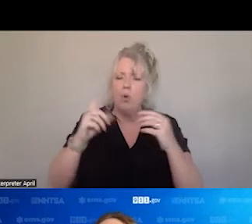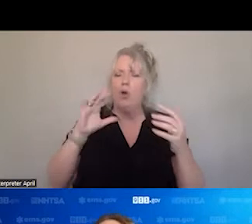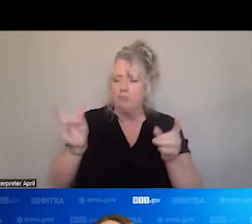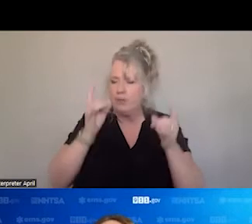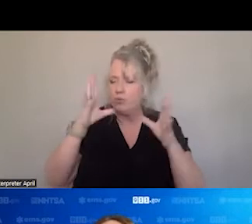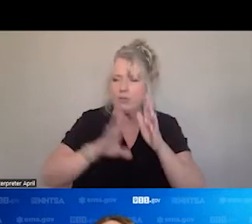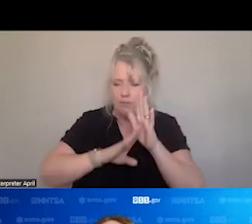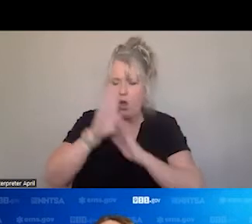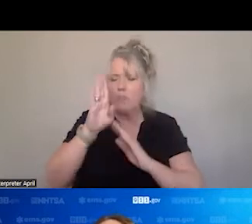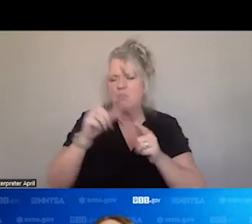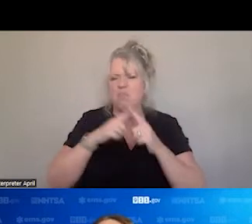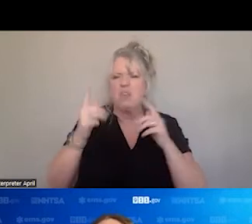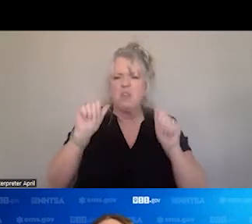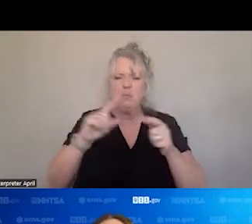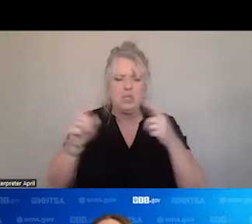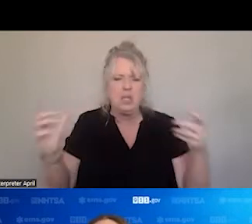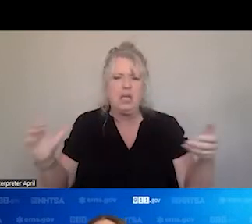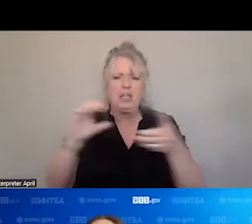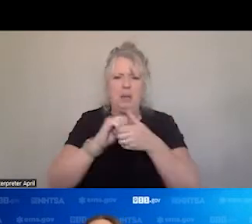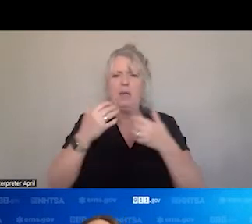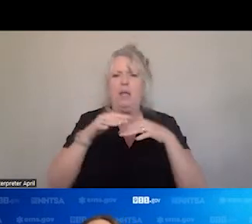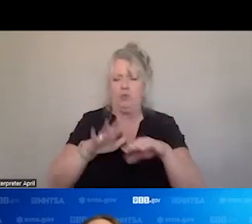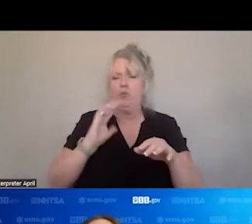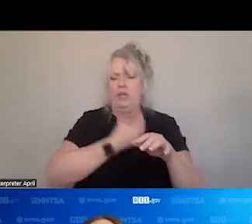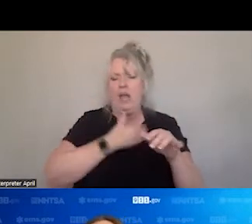WE ARE ABLE TO COLLABORATE AND INTEGRATE OUR SYSTEMS, SO THAT WE GET THE RIGHT BEN